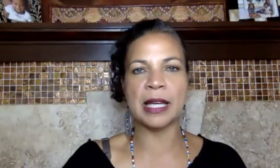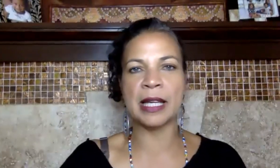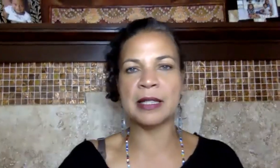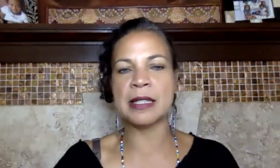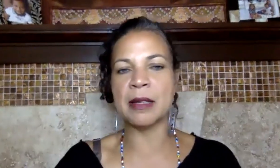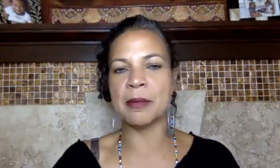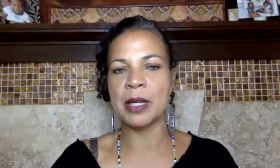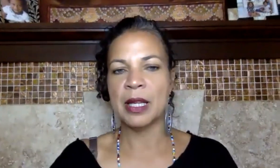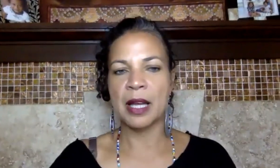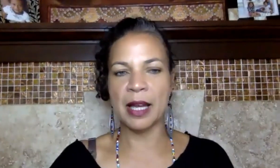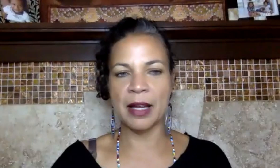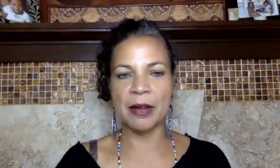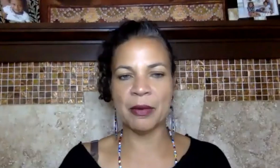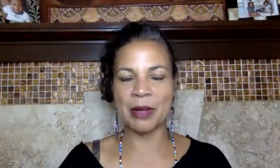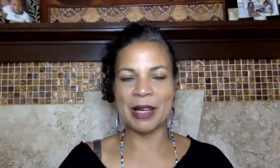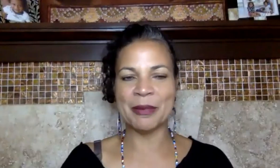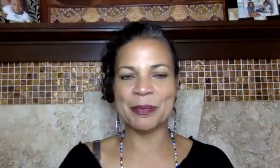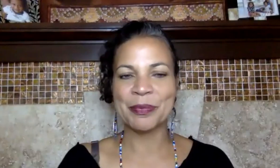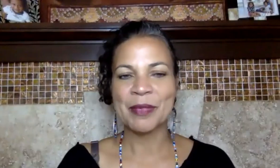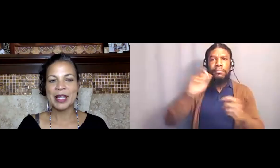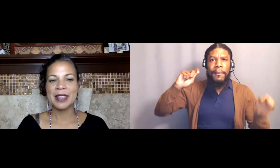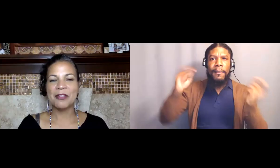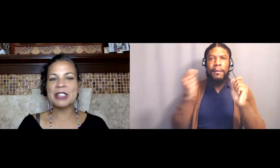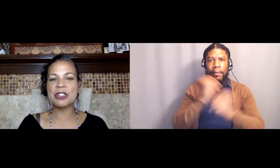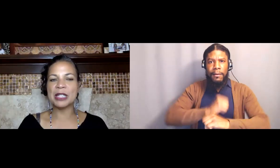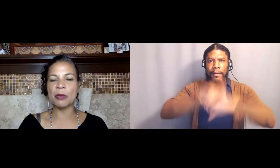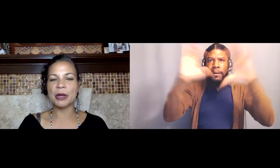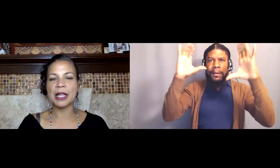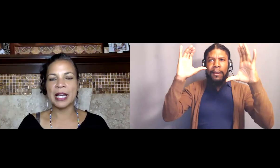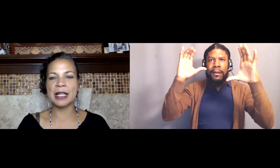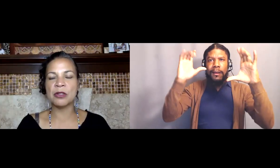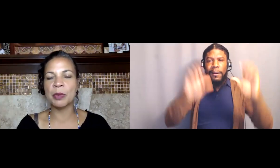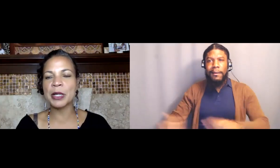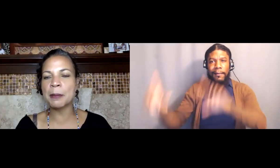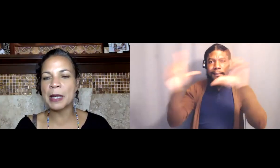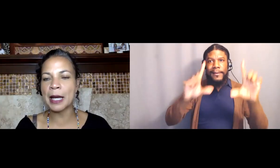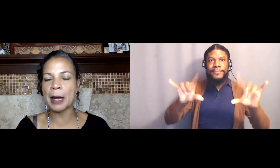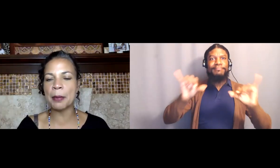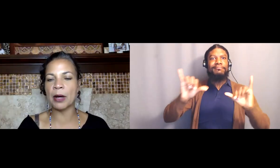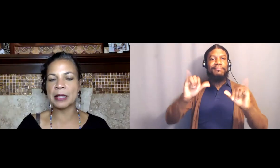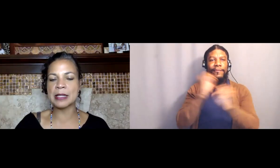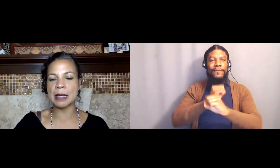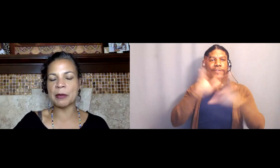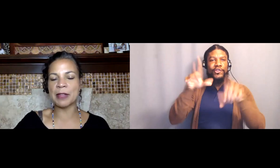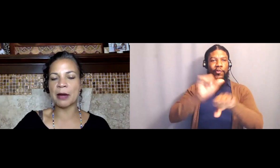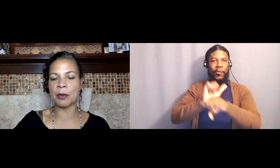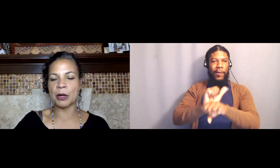and some visioning work, and we're gonna pick up on some of that work,